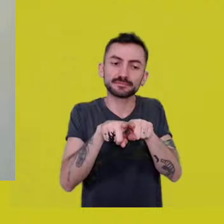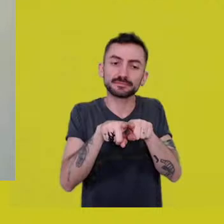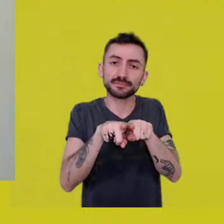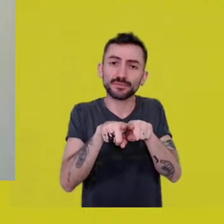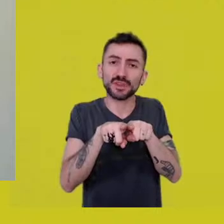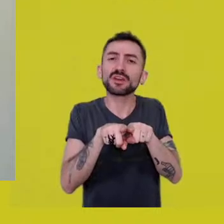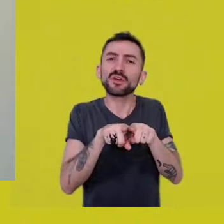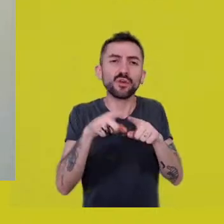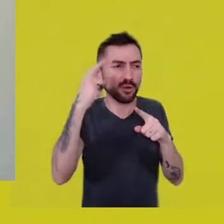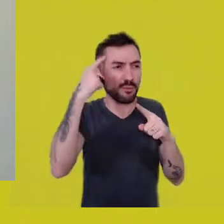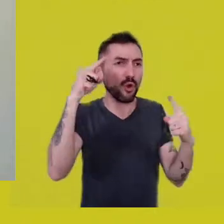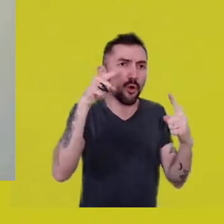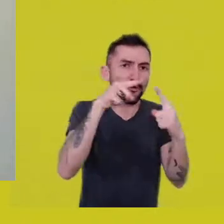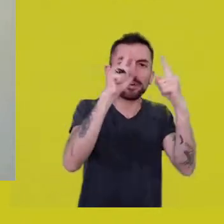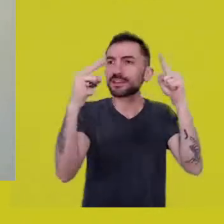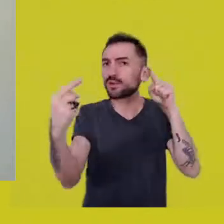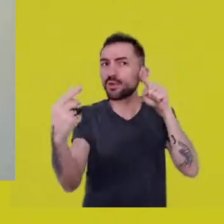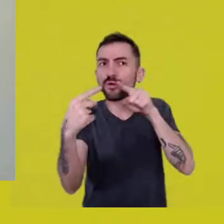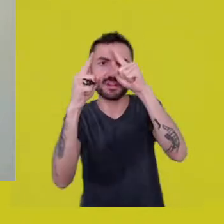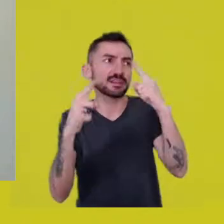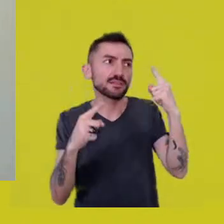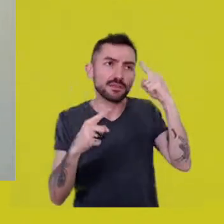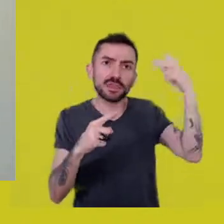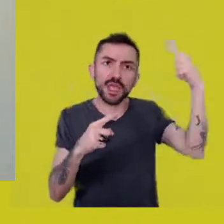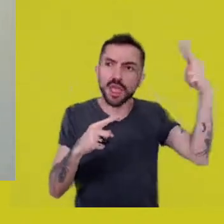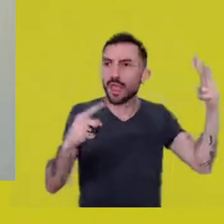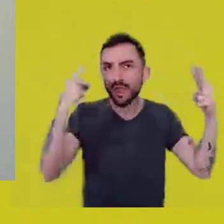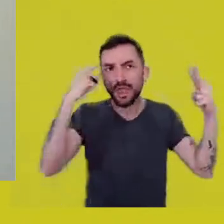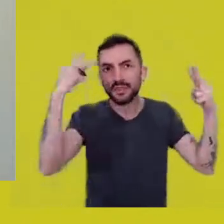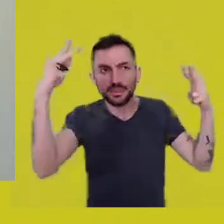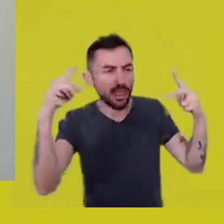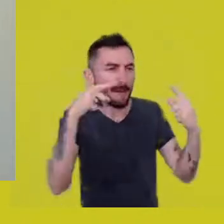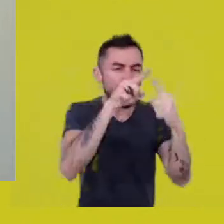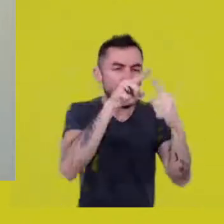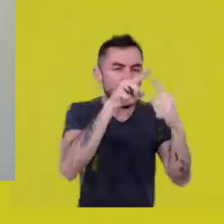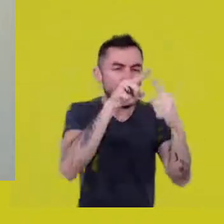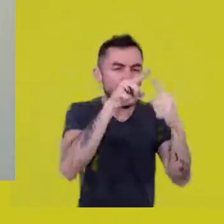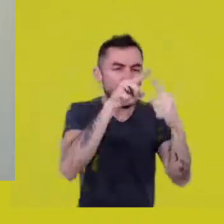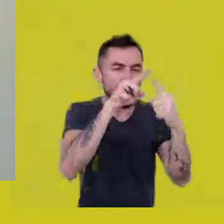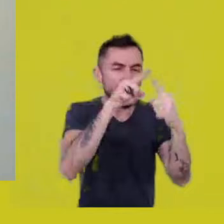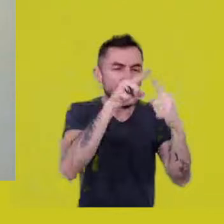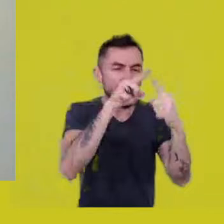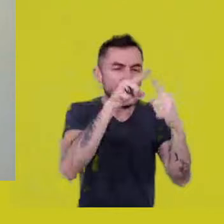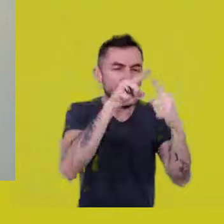that we’ve been experiencing in the last 40, 50 years,